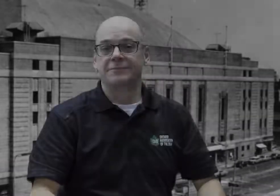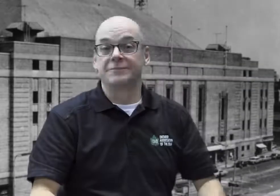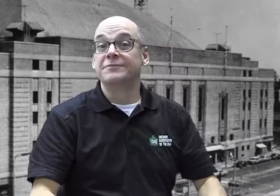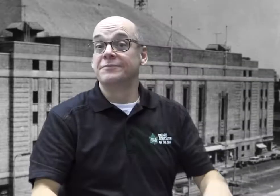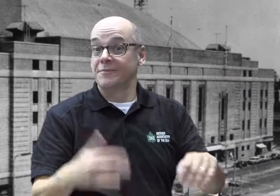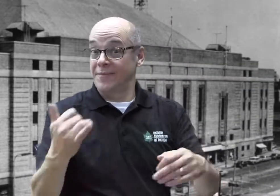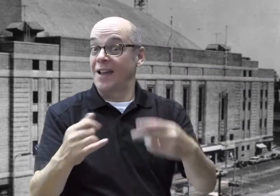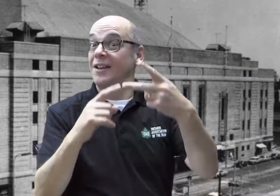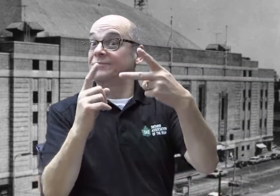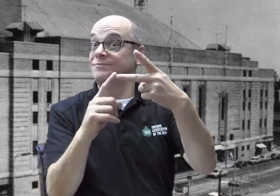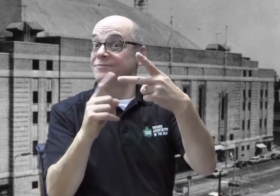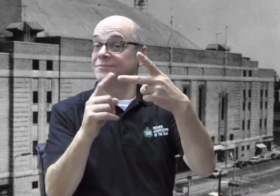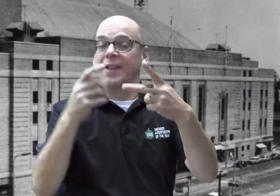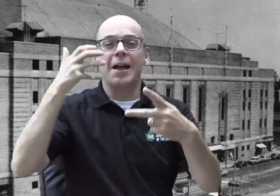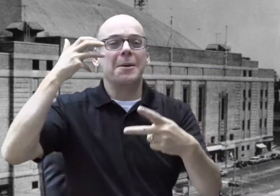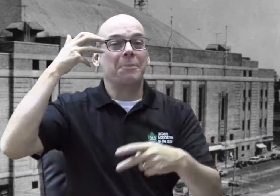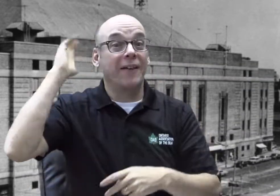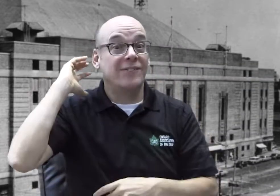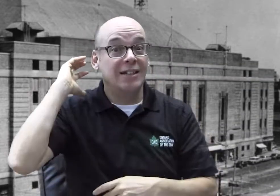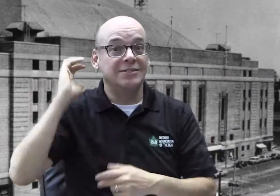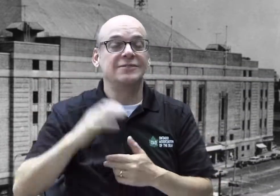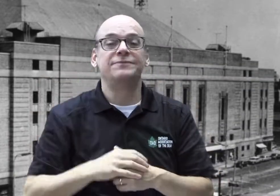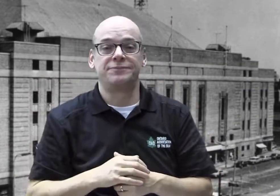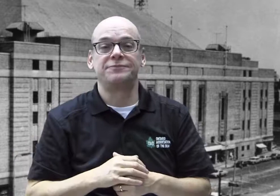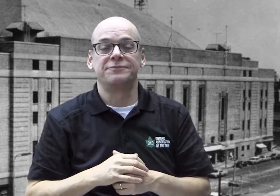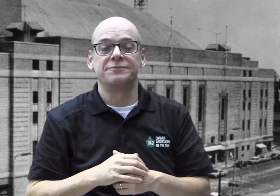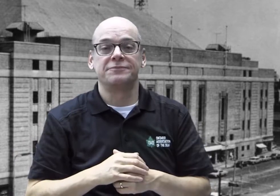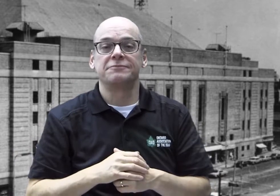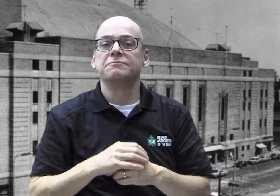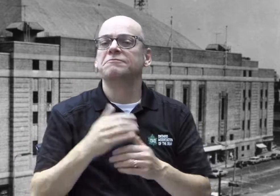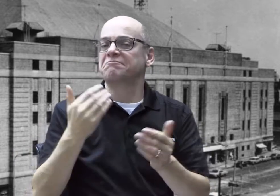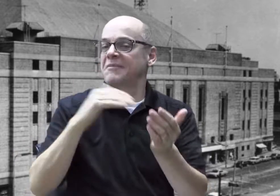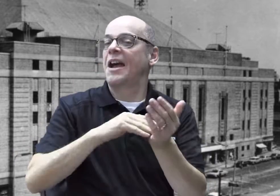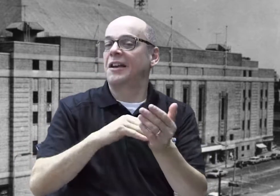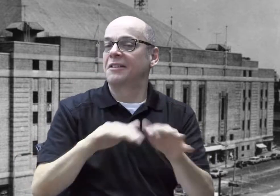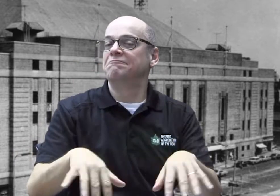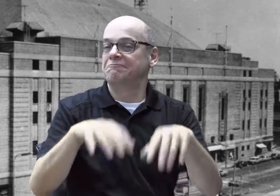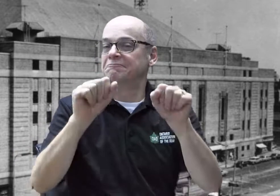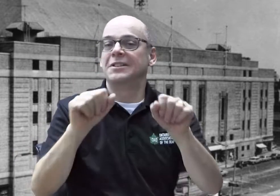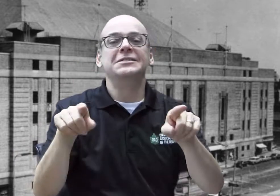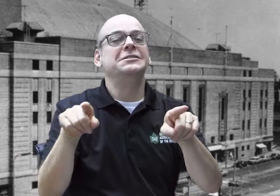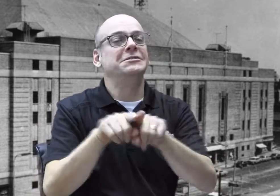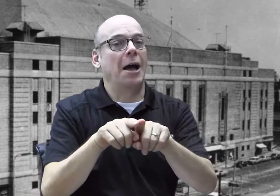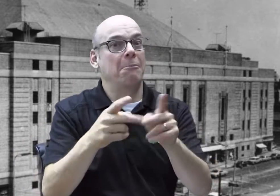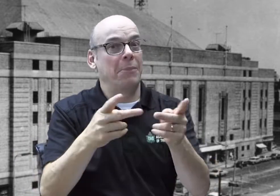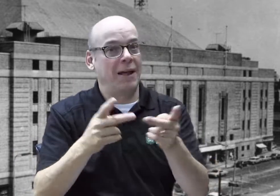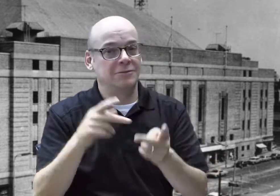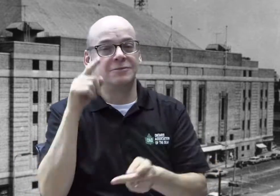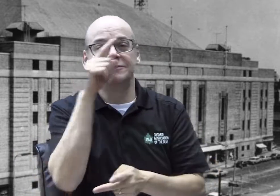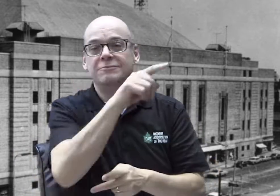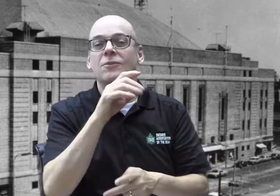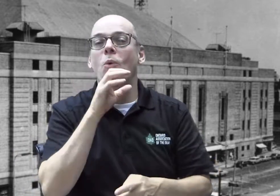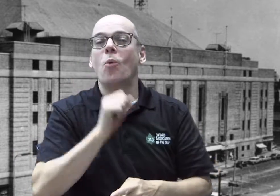Now, the second topic: Mayfest. We will be hosting again at the same place,